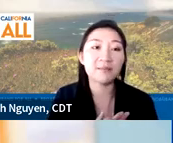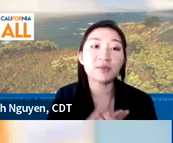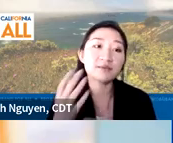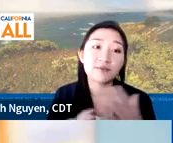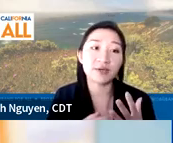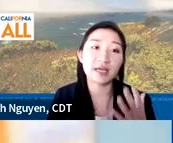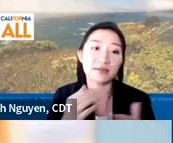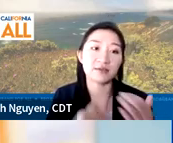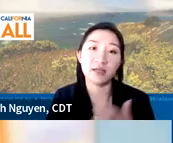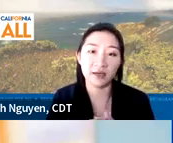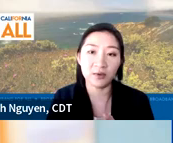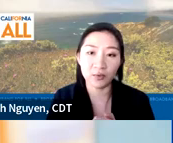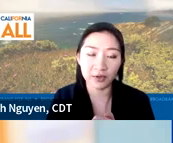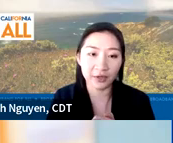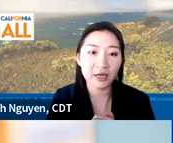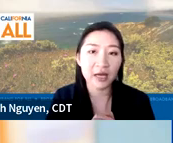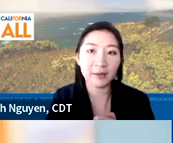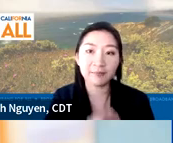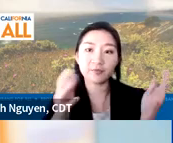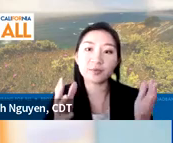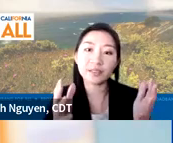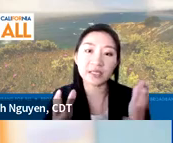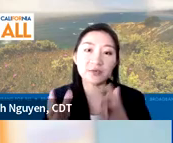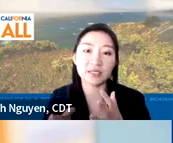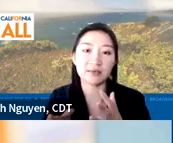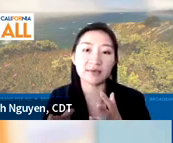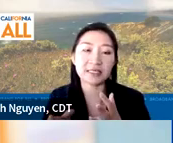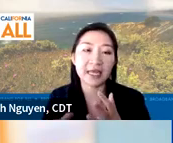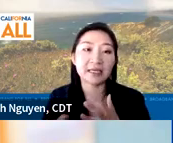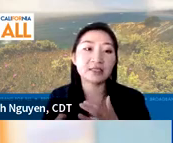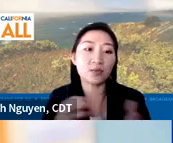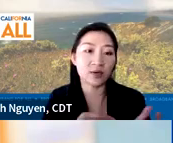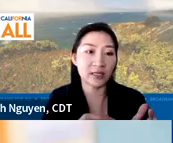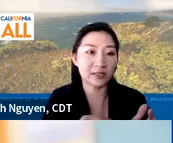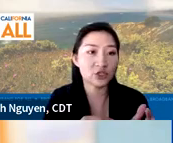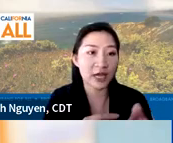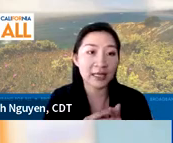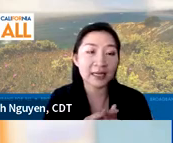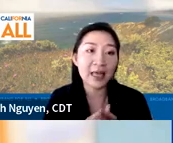and please feel free to answer in any order verbally using the race hands or in the chat.